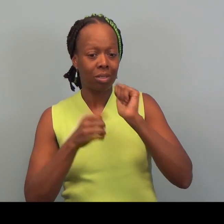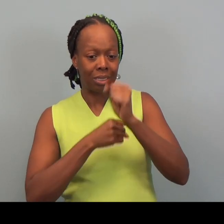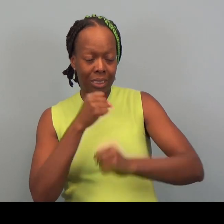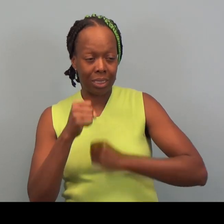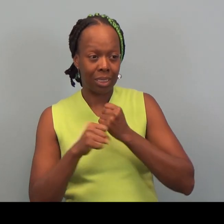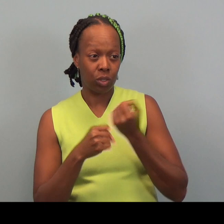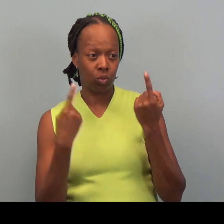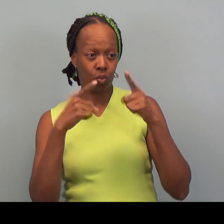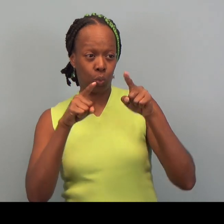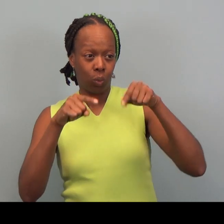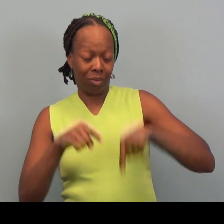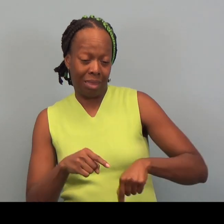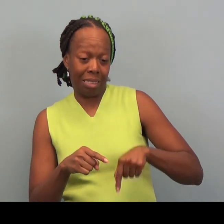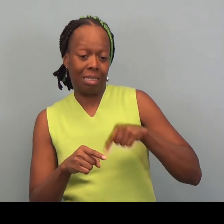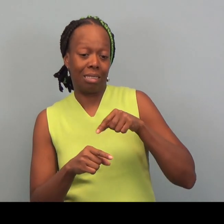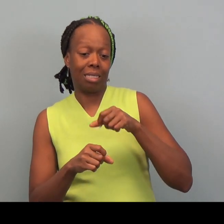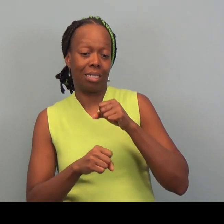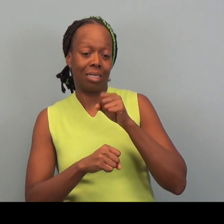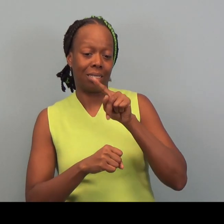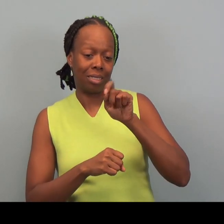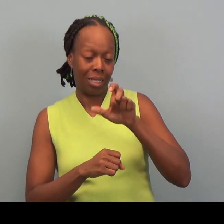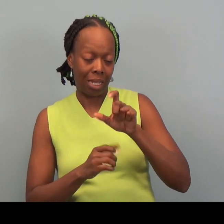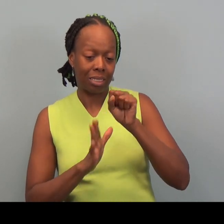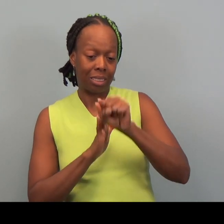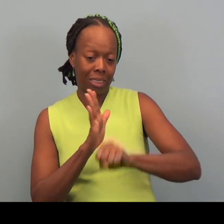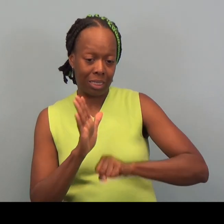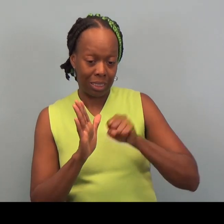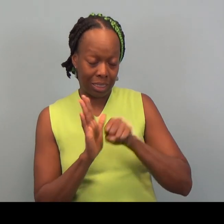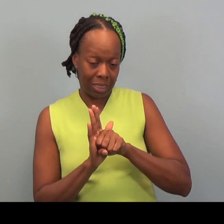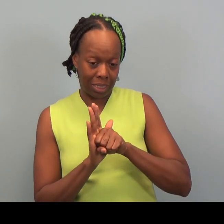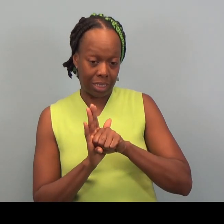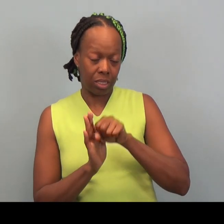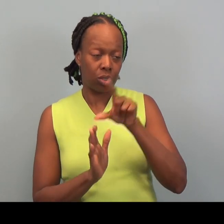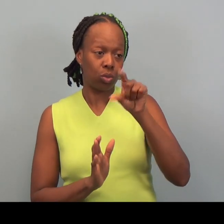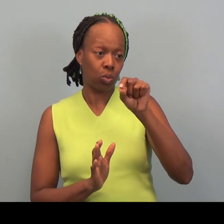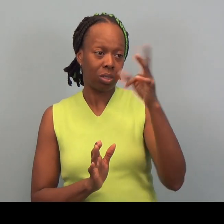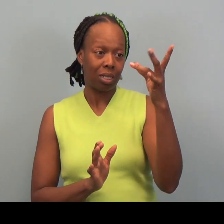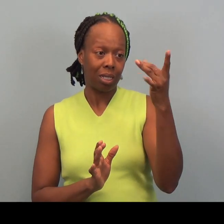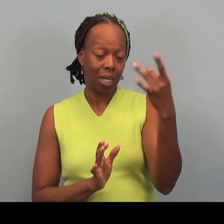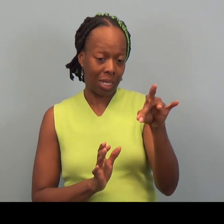during this 2018 tax season which is the season